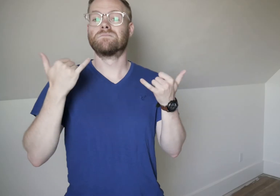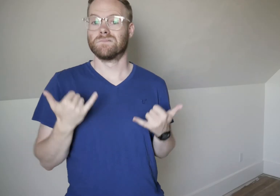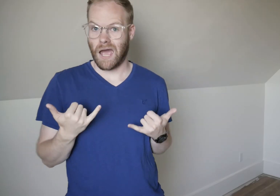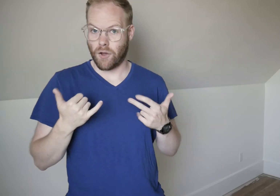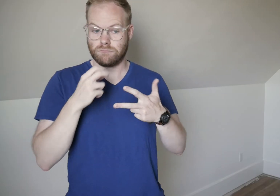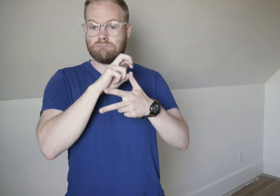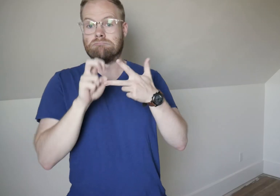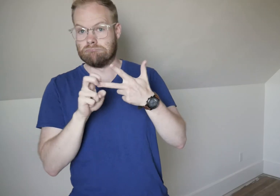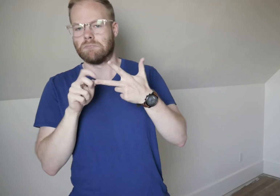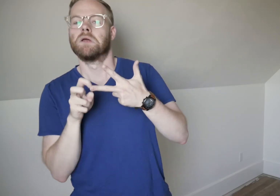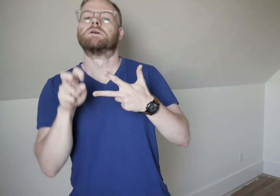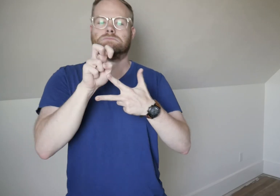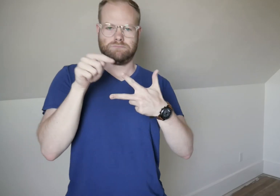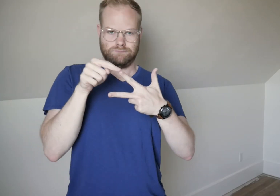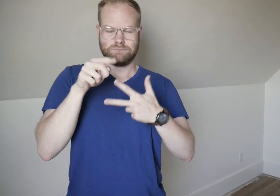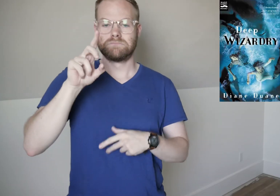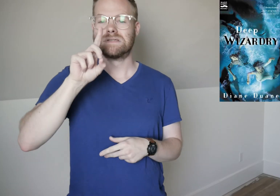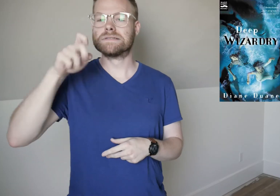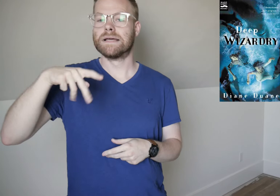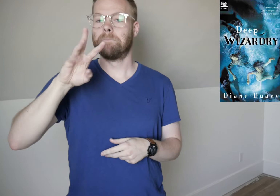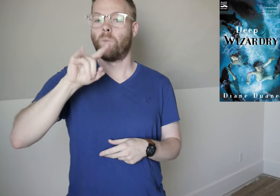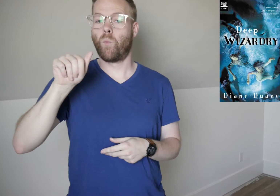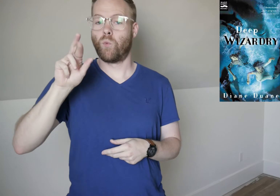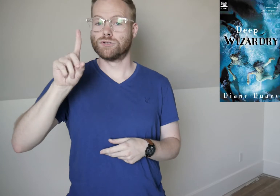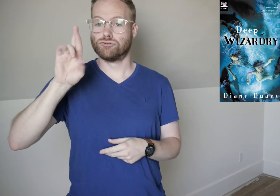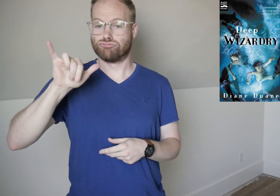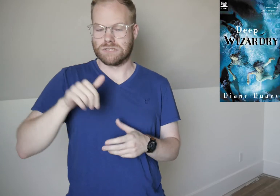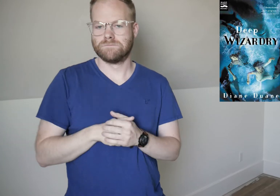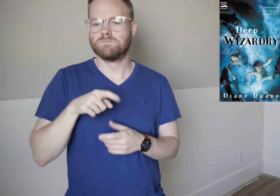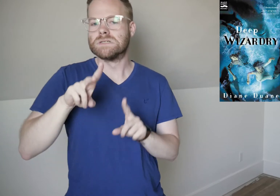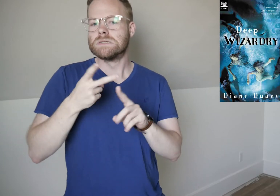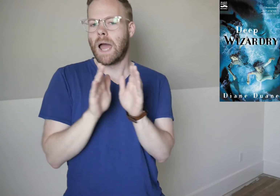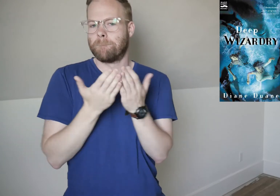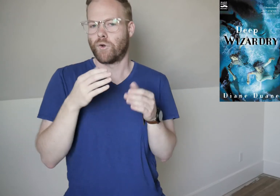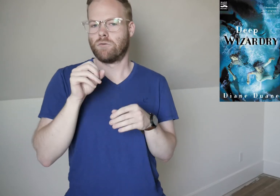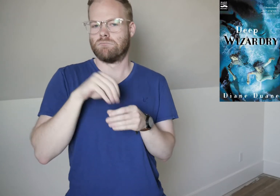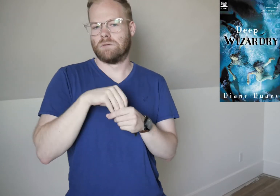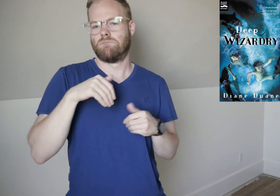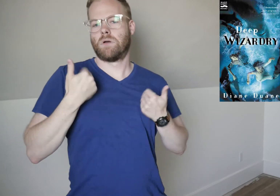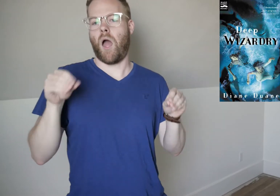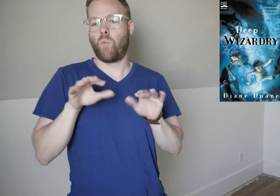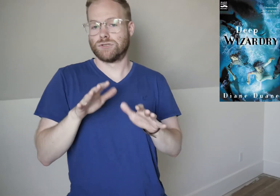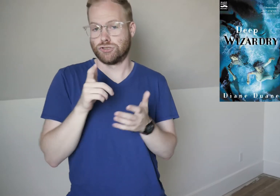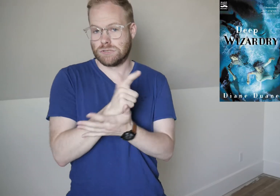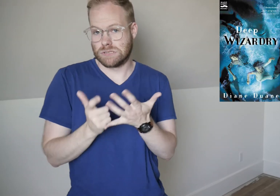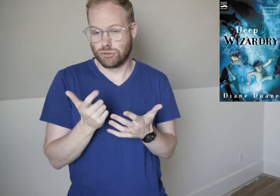Now, back to the second book, which is Deep Wizardry, the second book in the Young Wizards series.